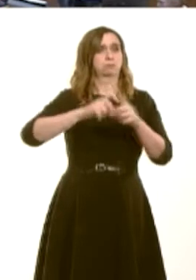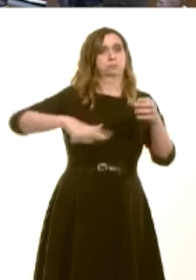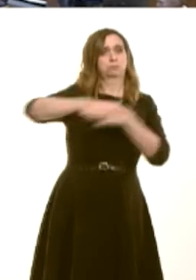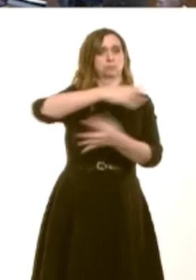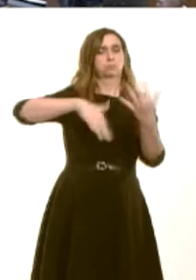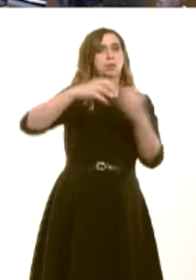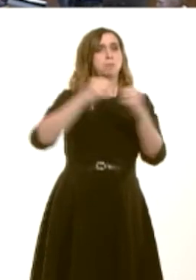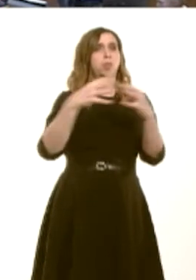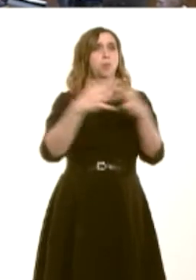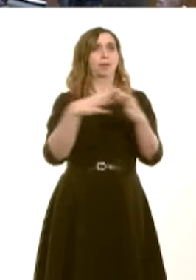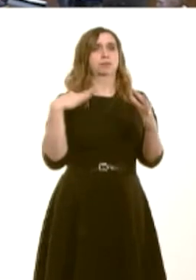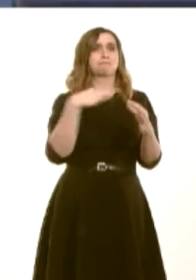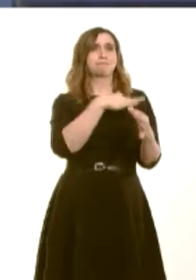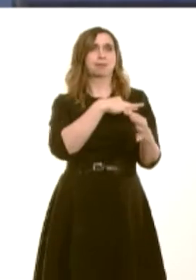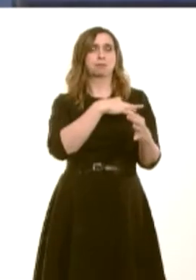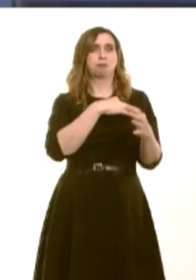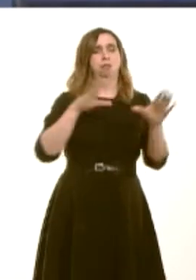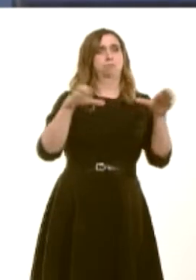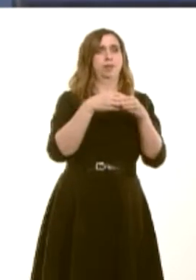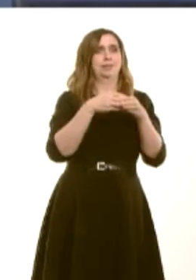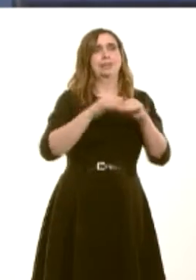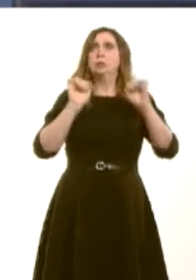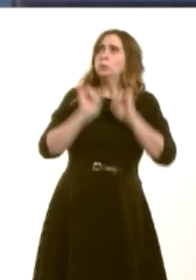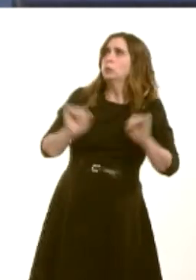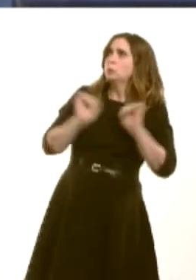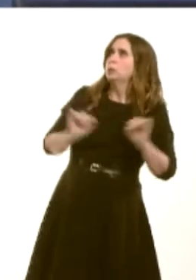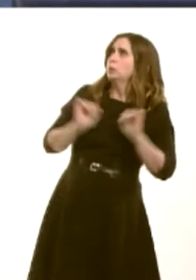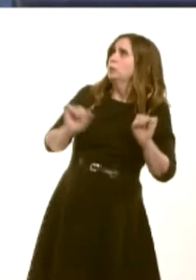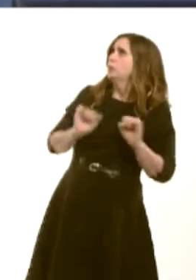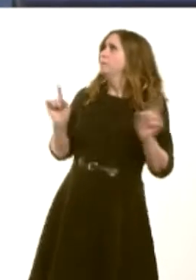practice to the offer put forward to them by Powys local health board, itís been clear